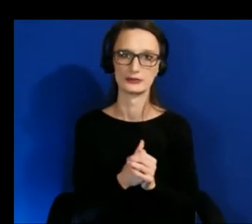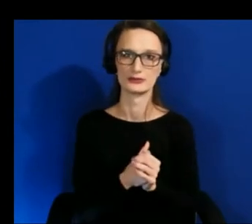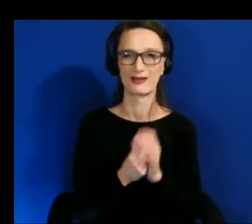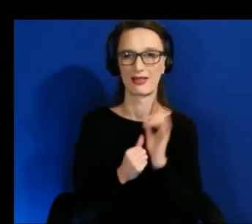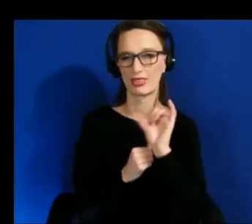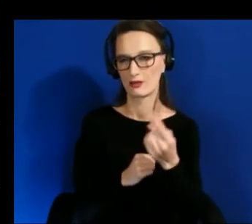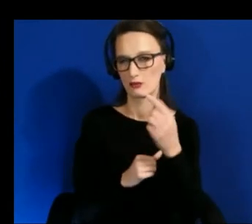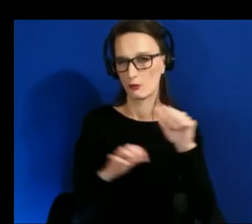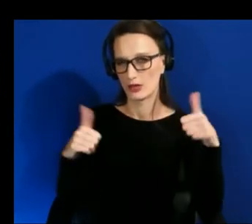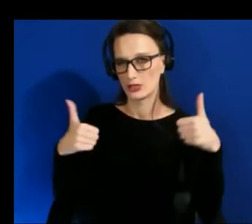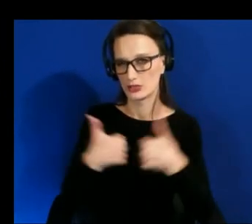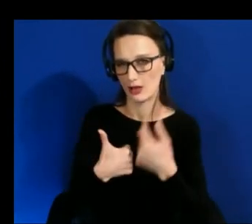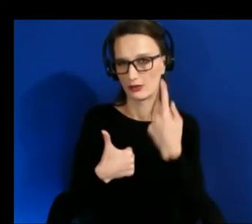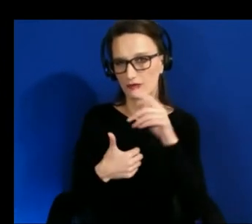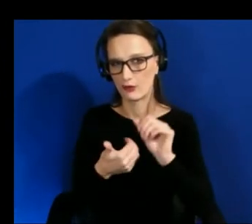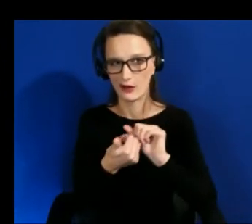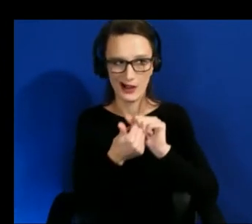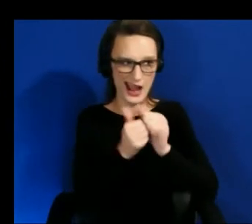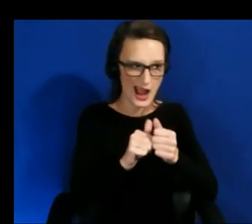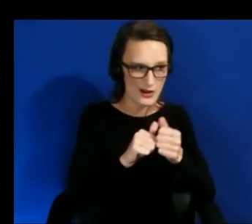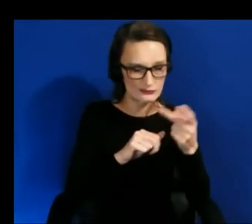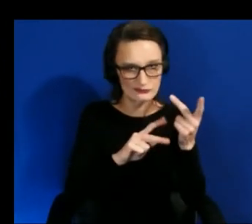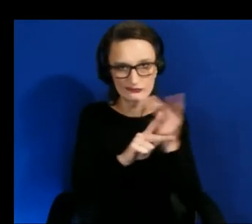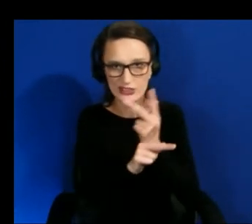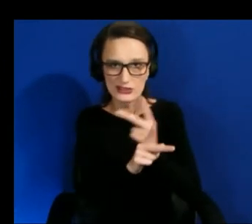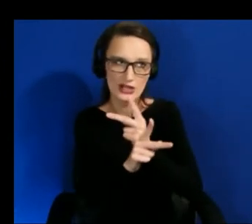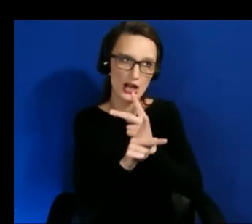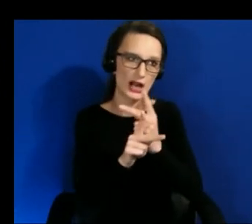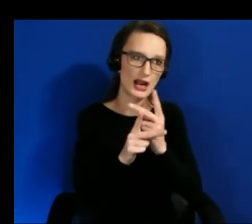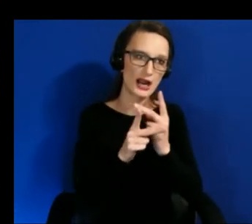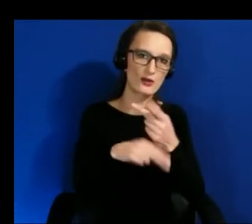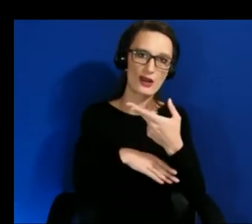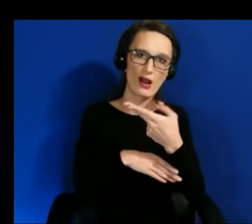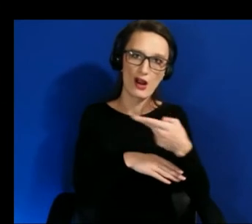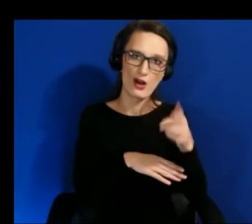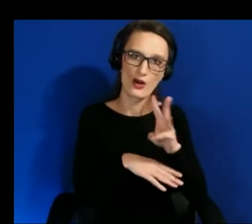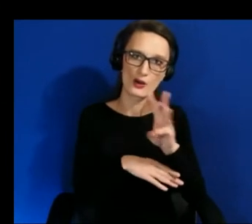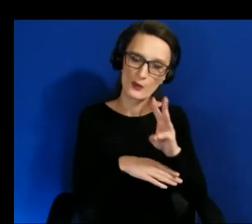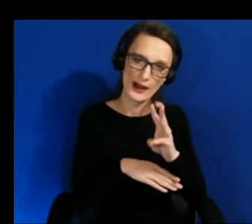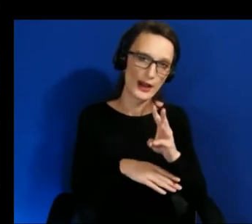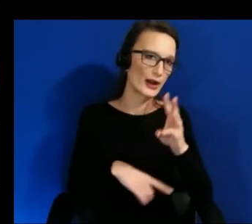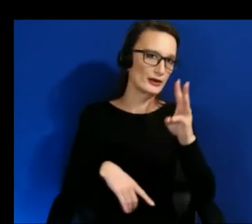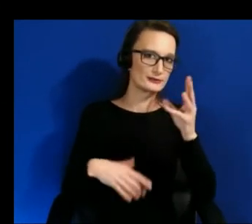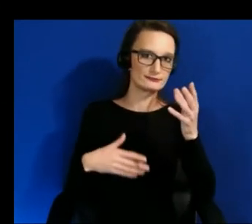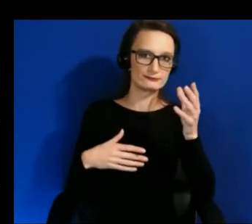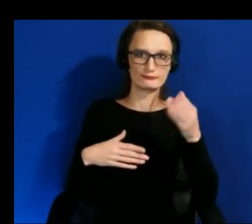overcome these hardware inaccessibility barriers and then i think the second and especially this